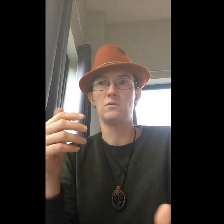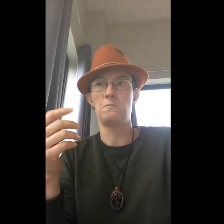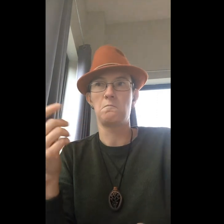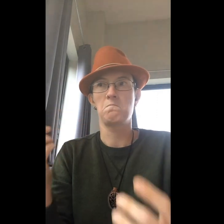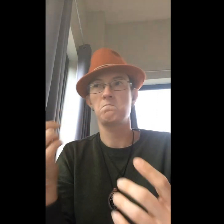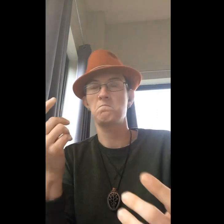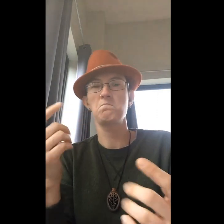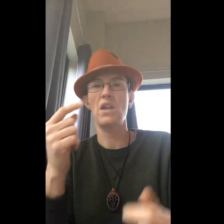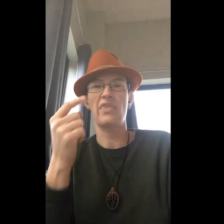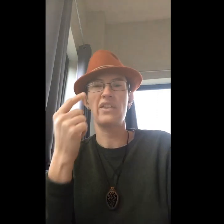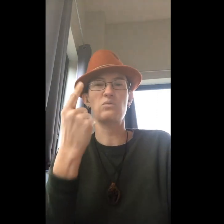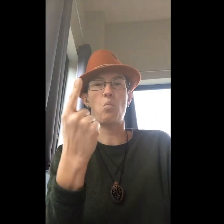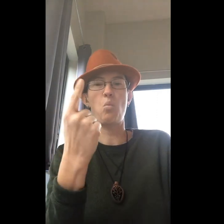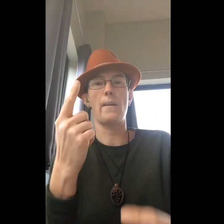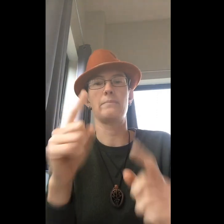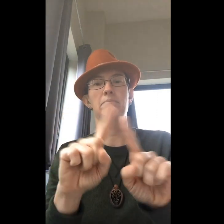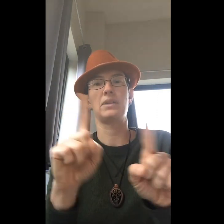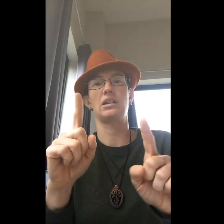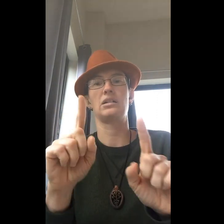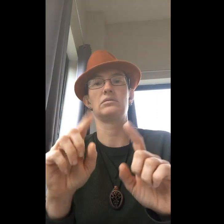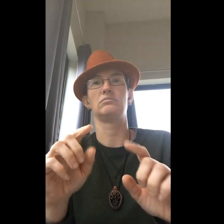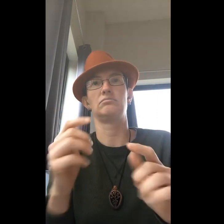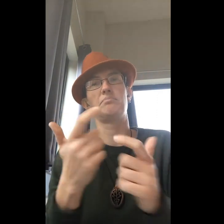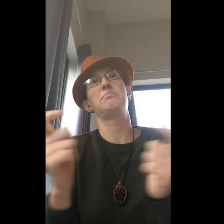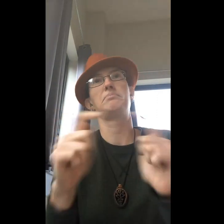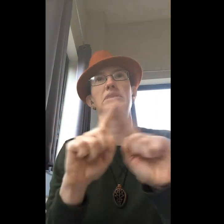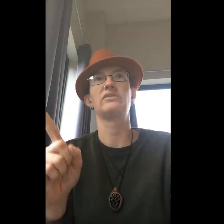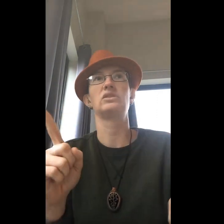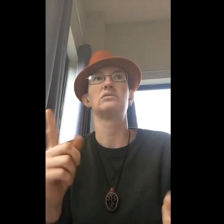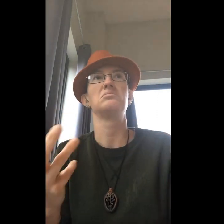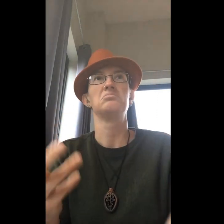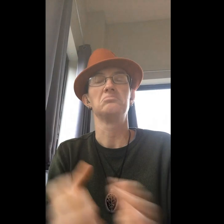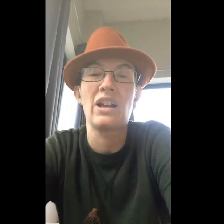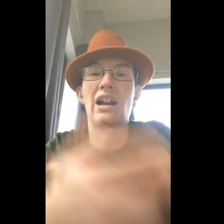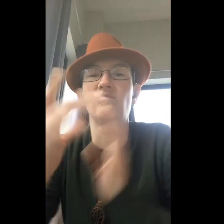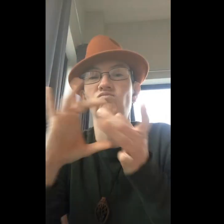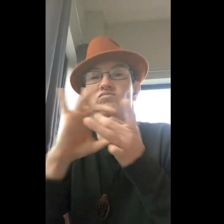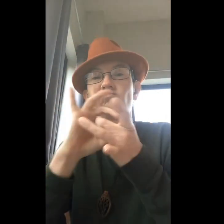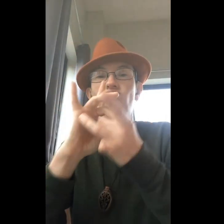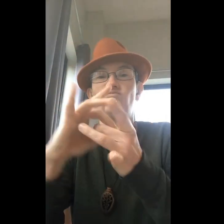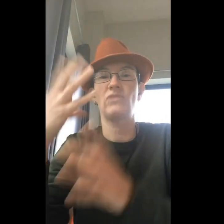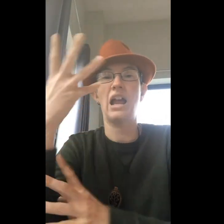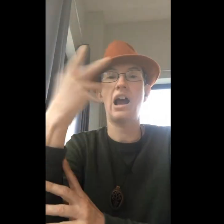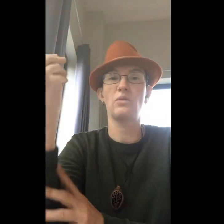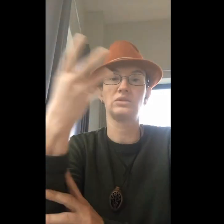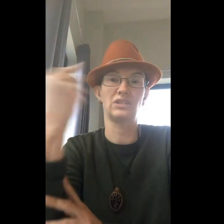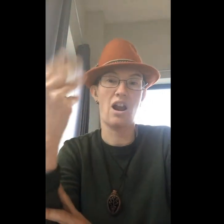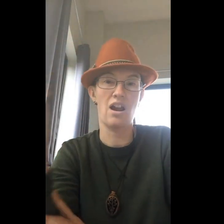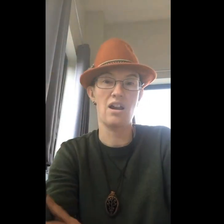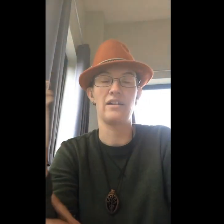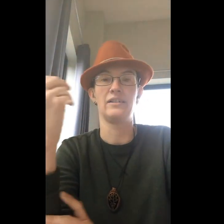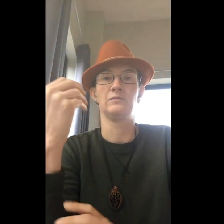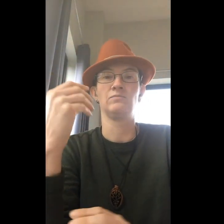That's one big difference between Paganism and mainstream American culture. Paganism for me is all about my relationship to the outdoors.